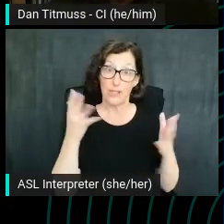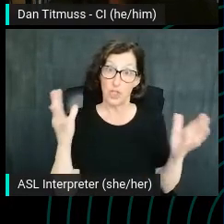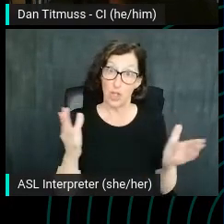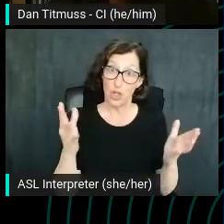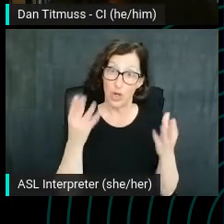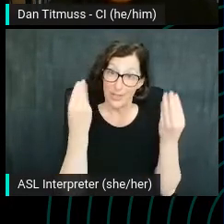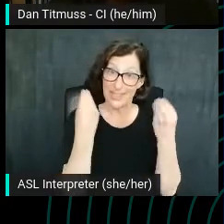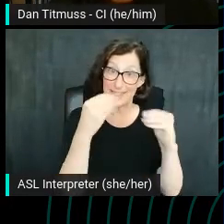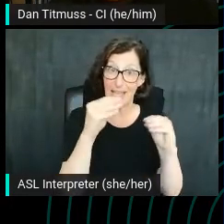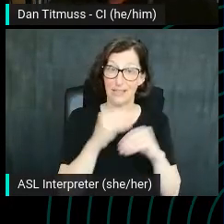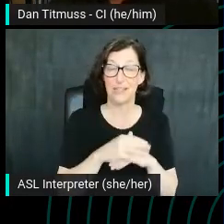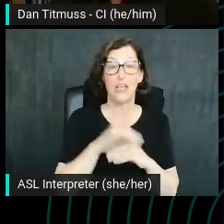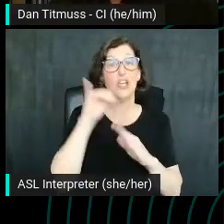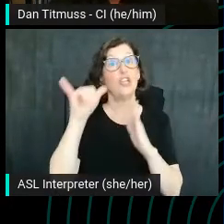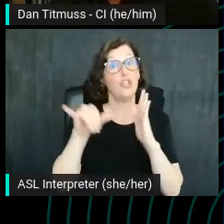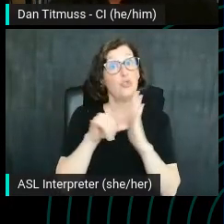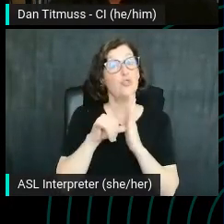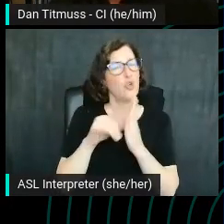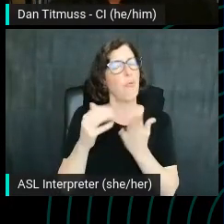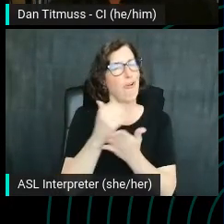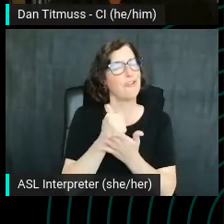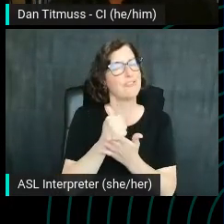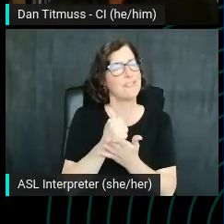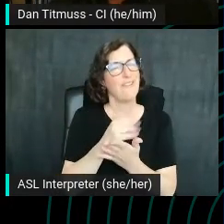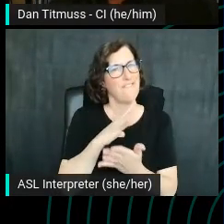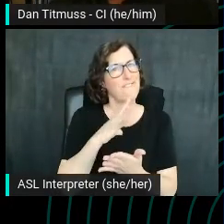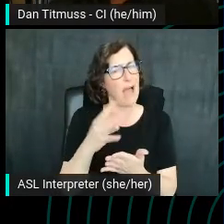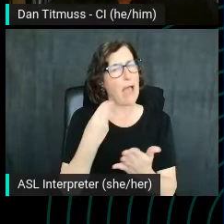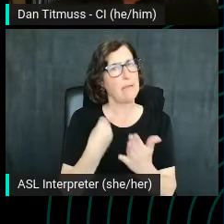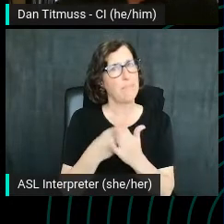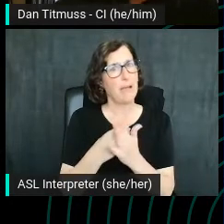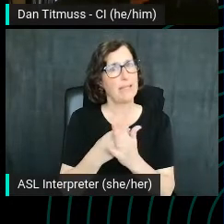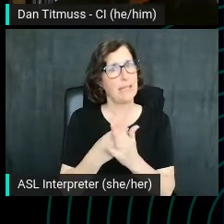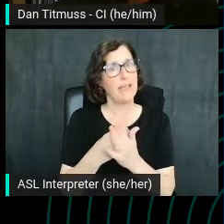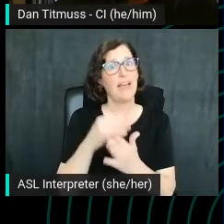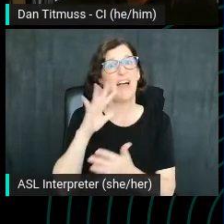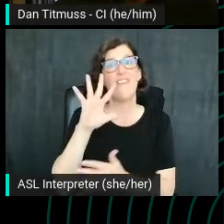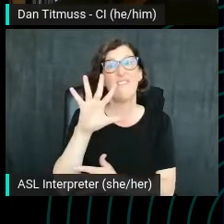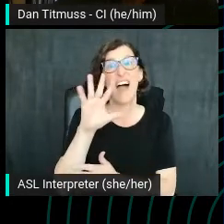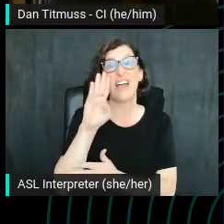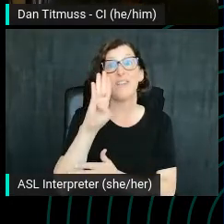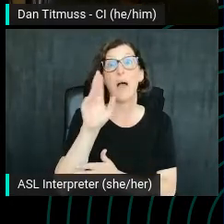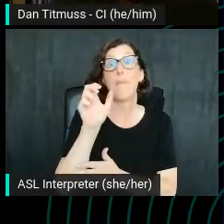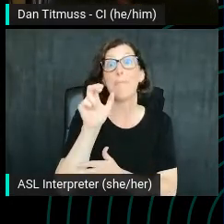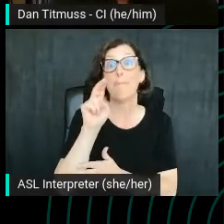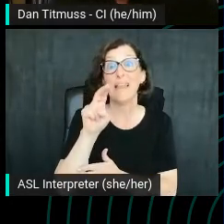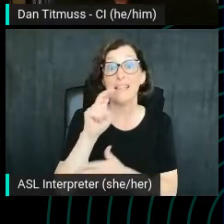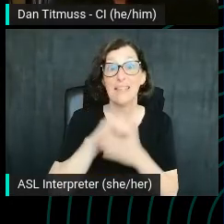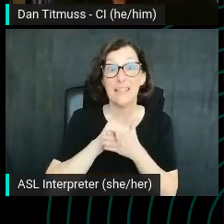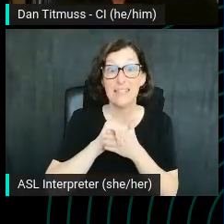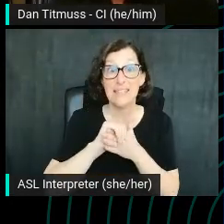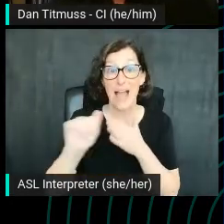You know, YouTube is not bad at making that money. Okay, like they generated 5 billion with a B in advertising revenue